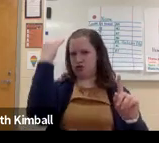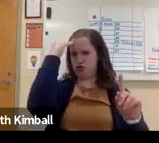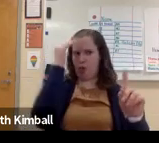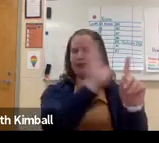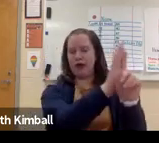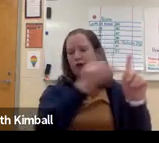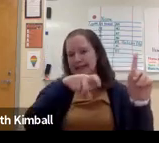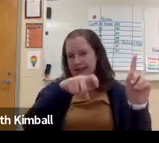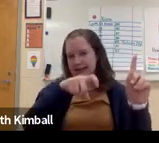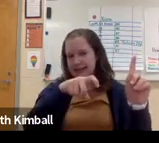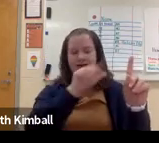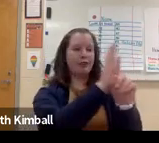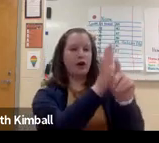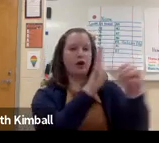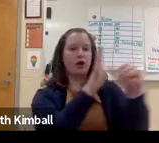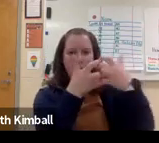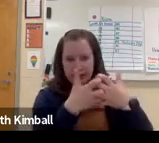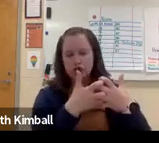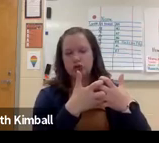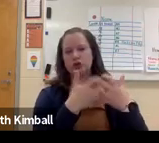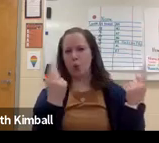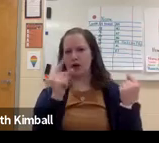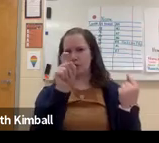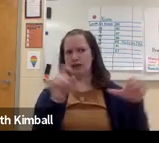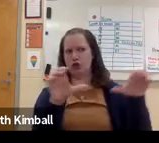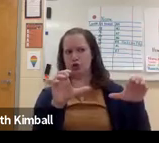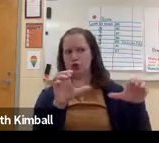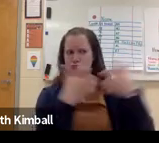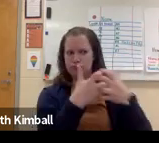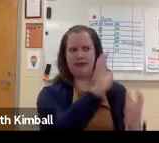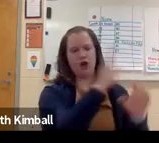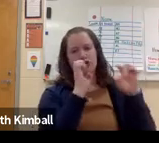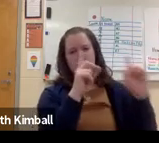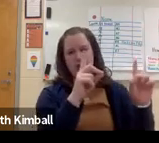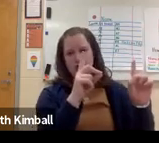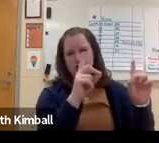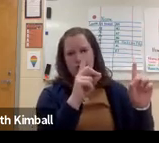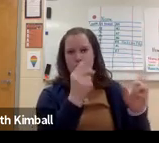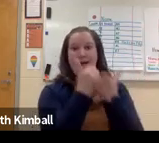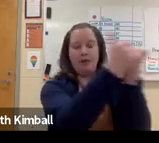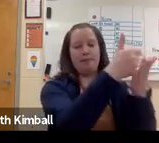to request access, so that what their individual needs are, what their accommodations are, so that you